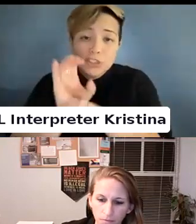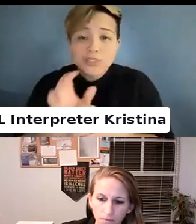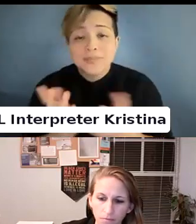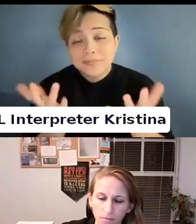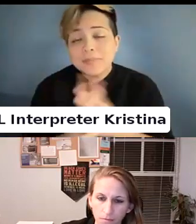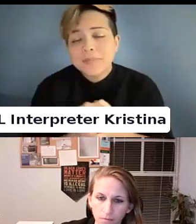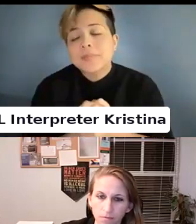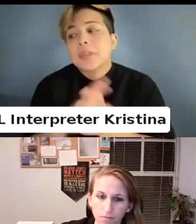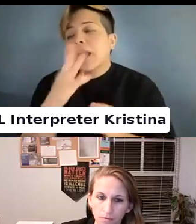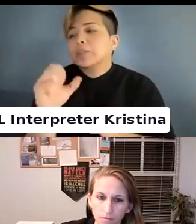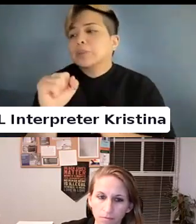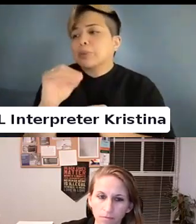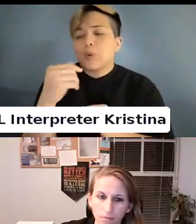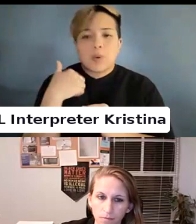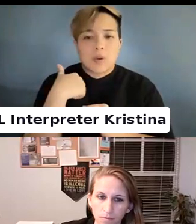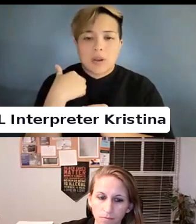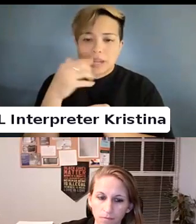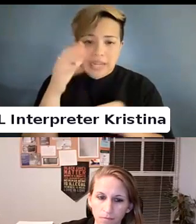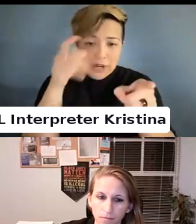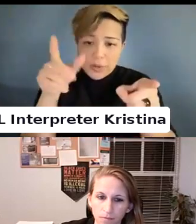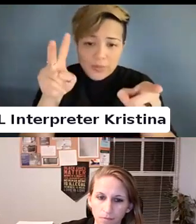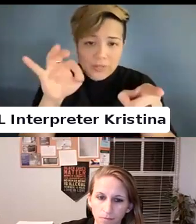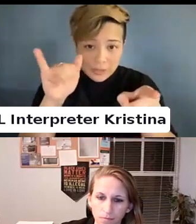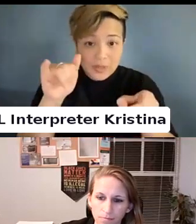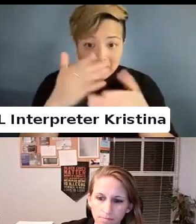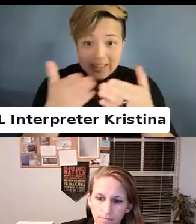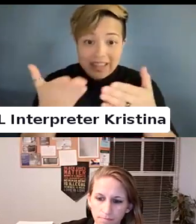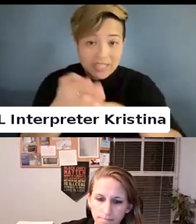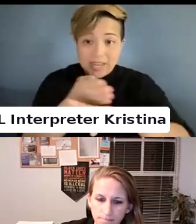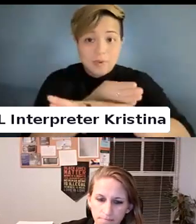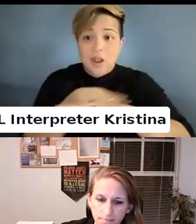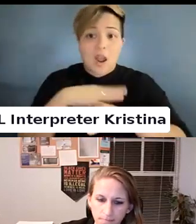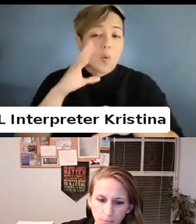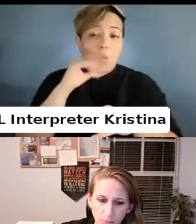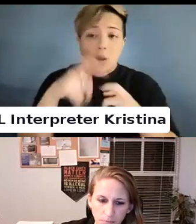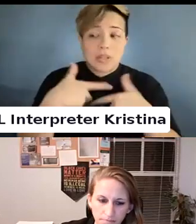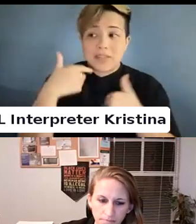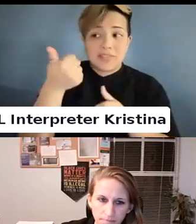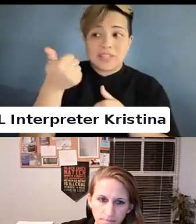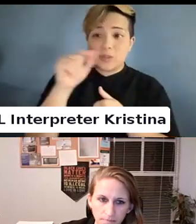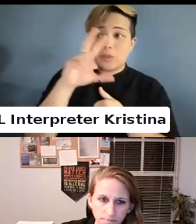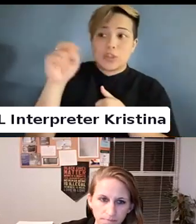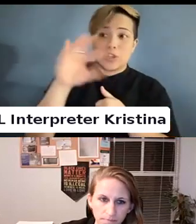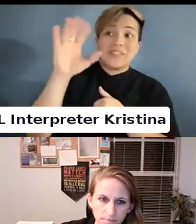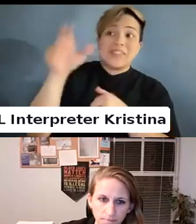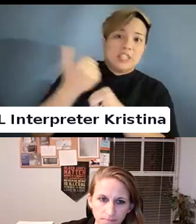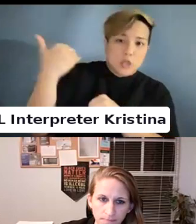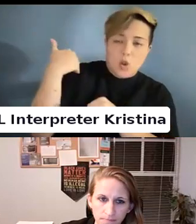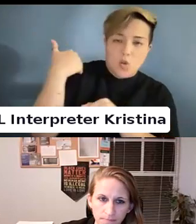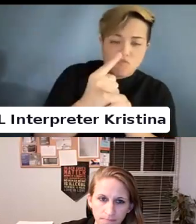And so. I hear you Victoria that things are getting better and I would not want to live 10 or 20 years ago.